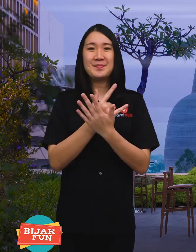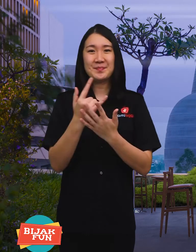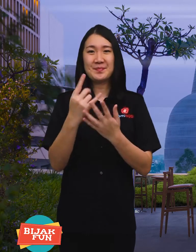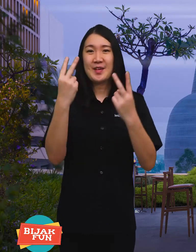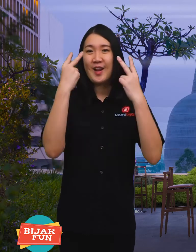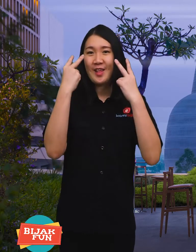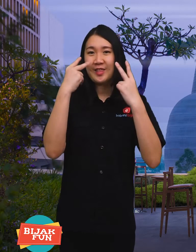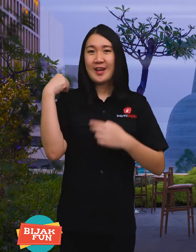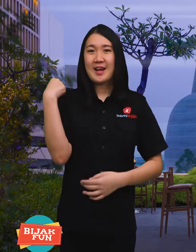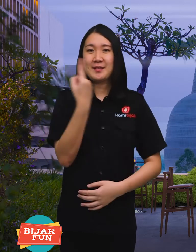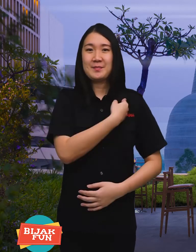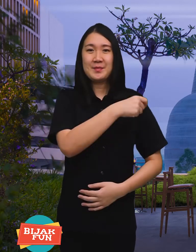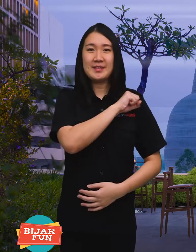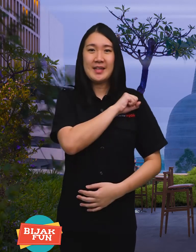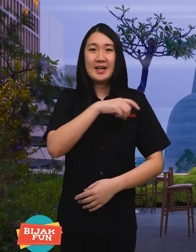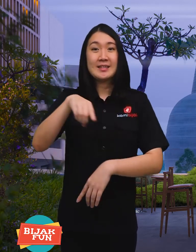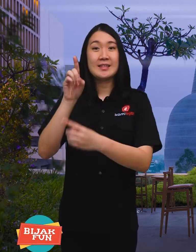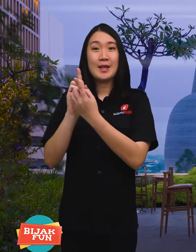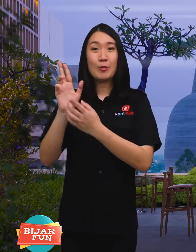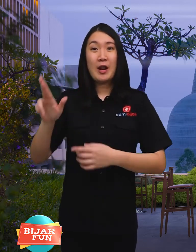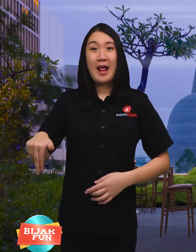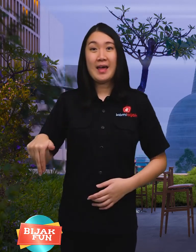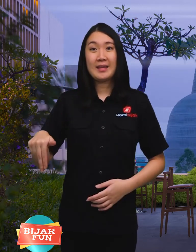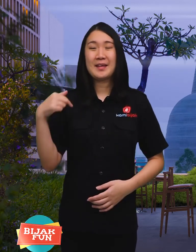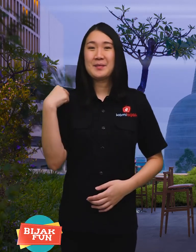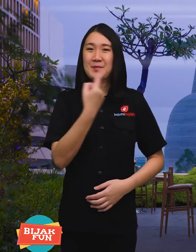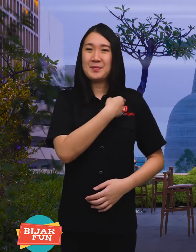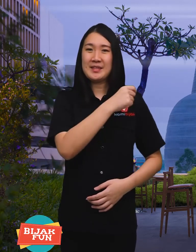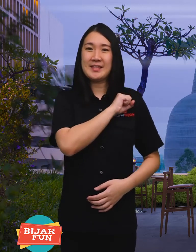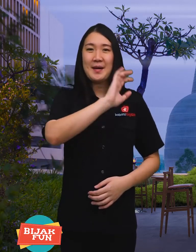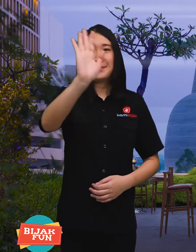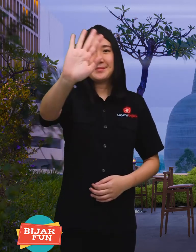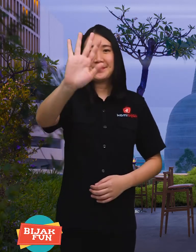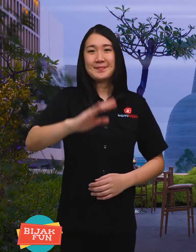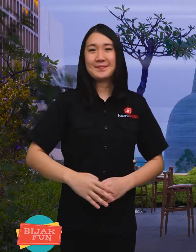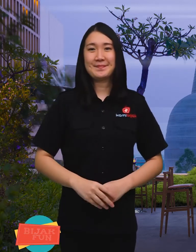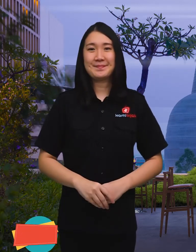keep watching KamiBijak yes, until meet again at KamiBijak. Bye!